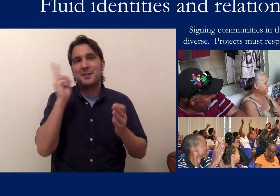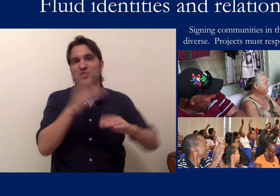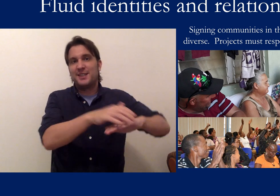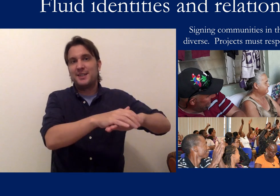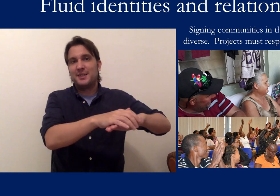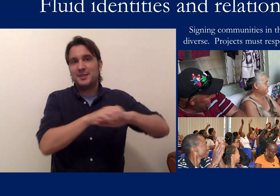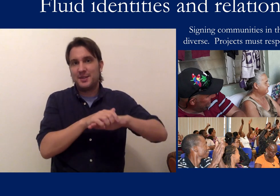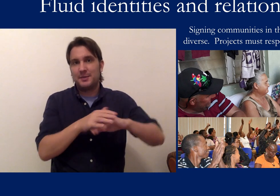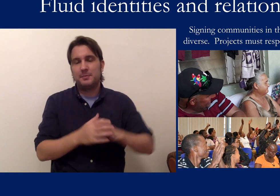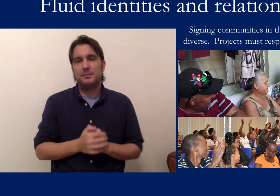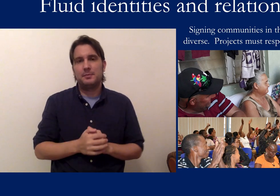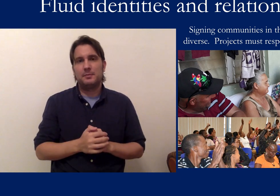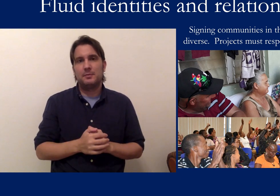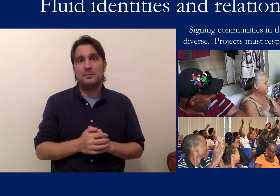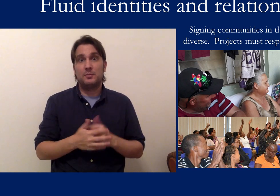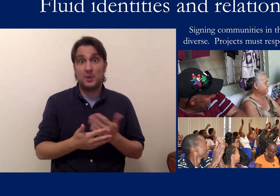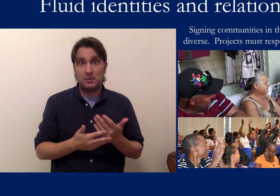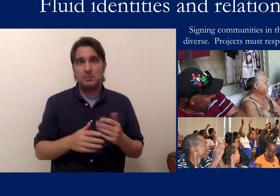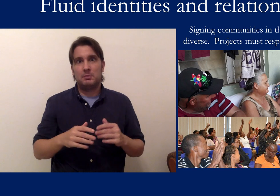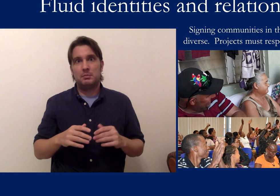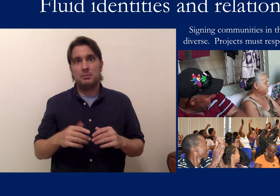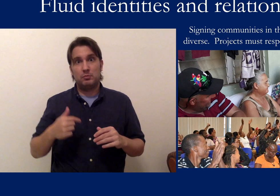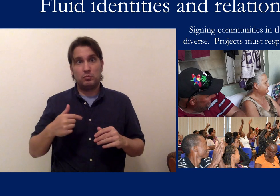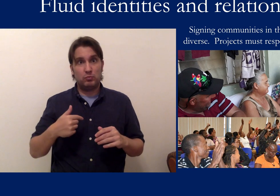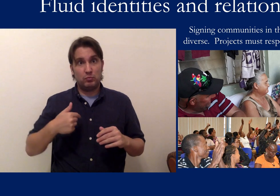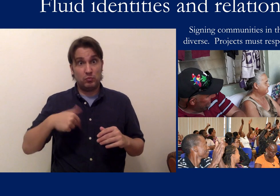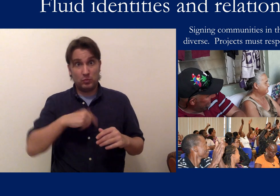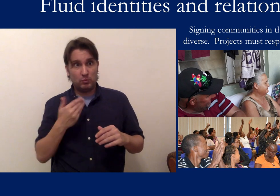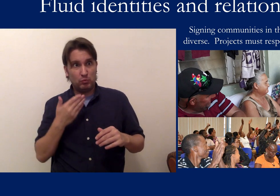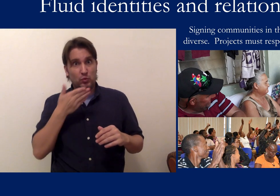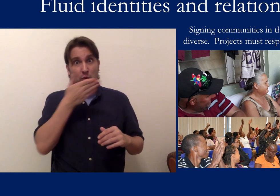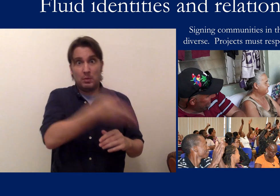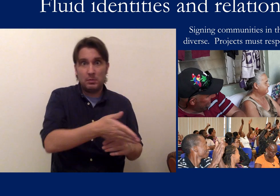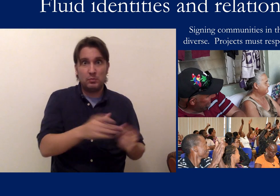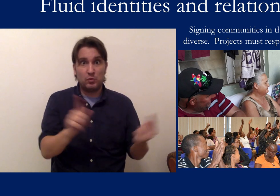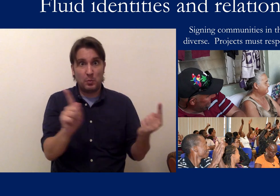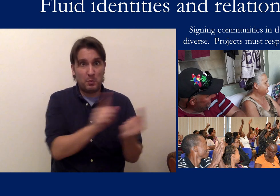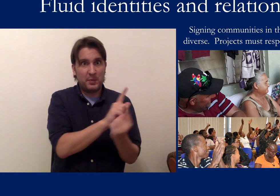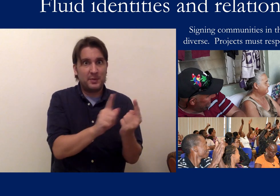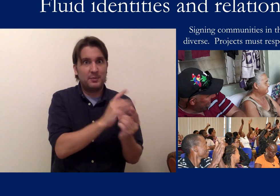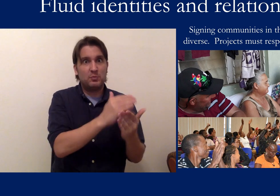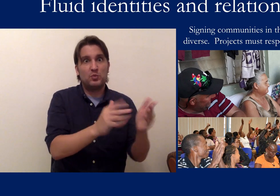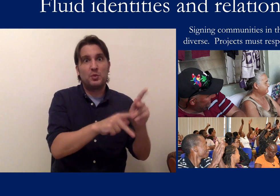is an important aspect of their identity. When we first went there and started meeting people